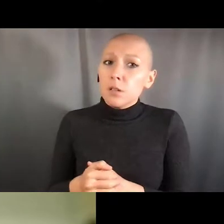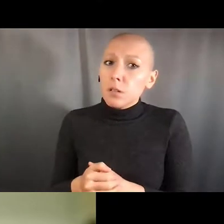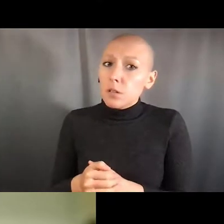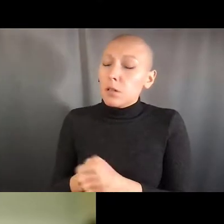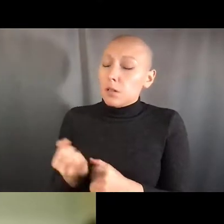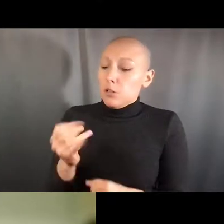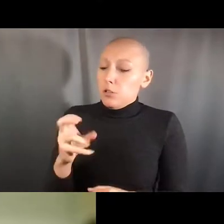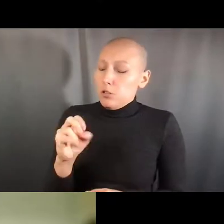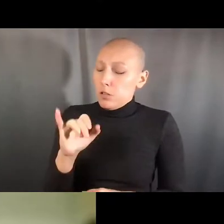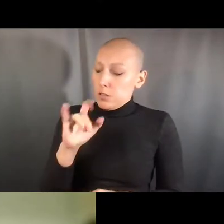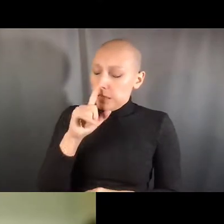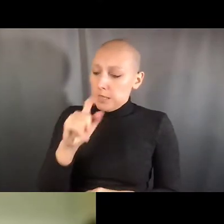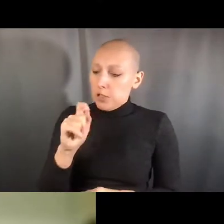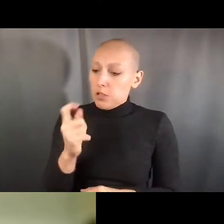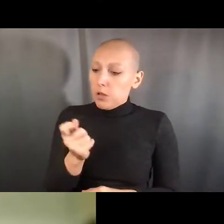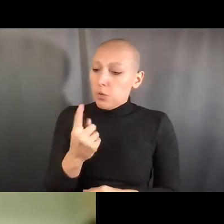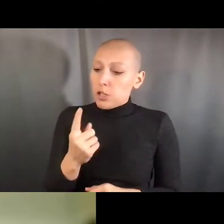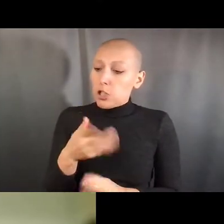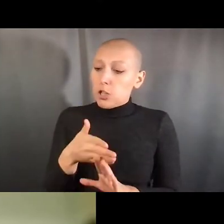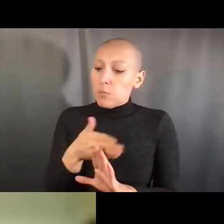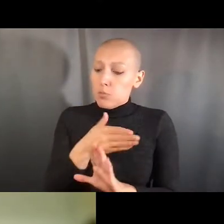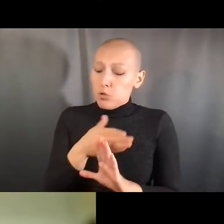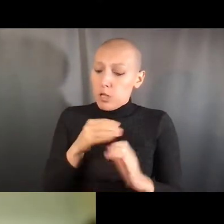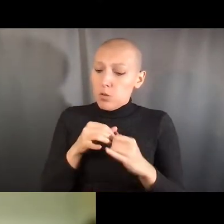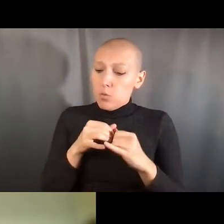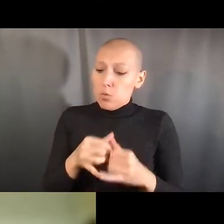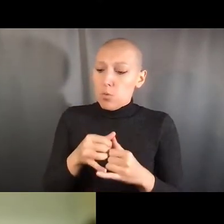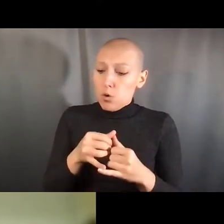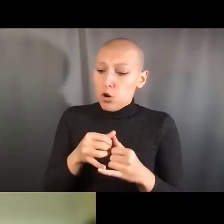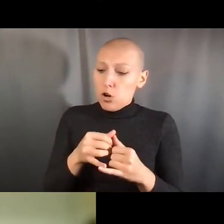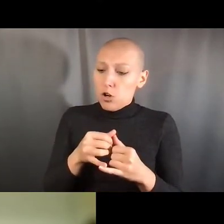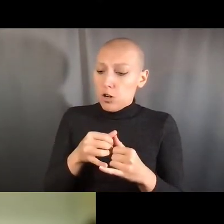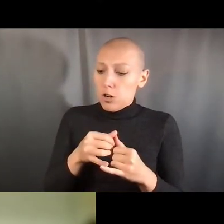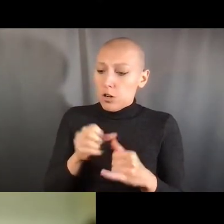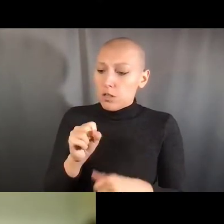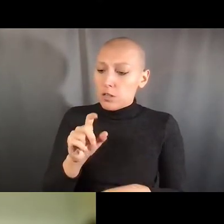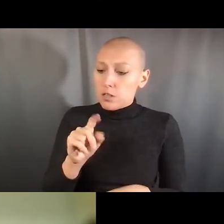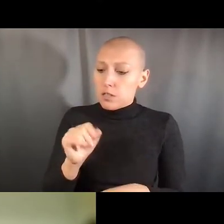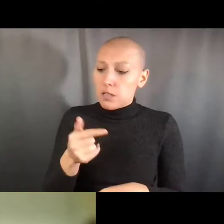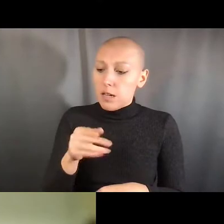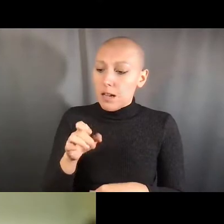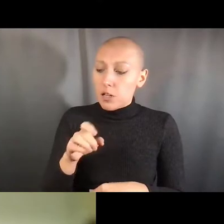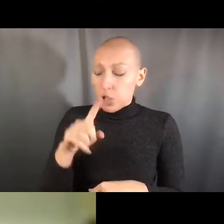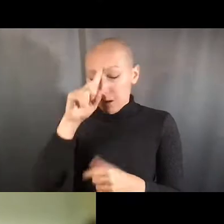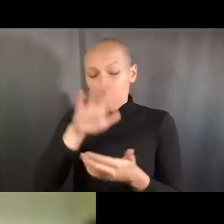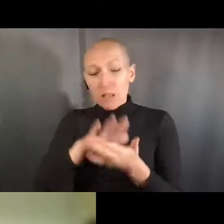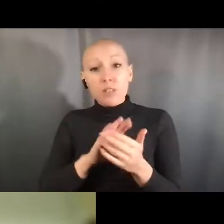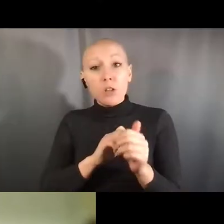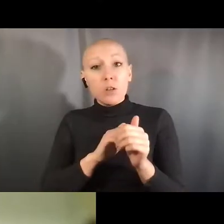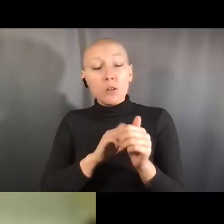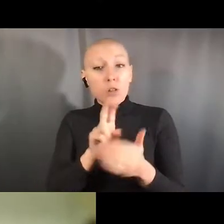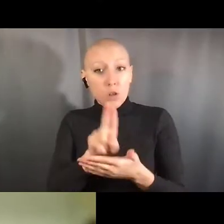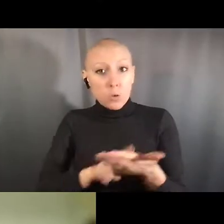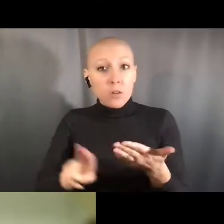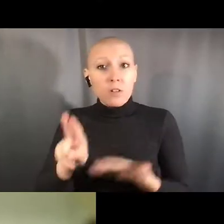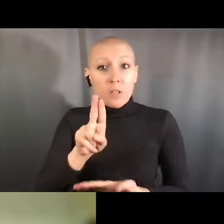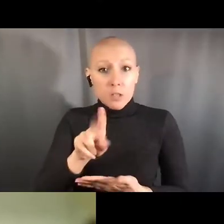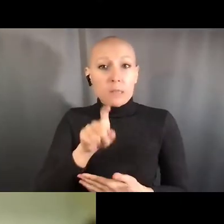they should be the people that know what the best practices are, both in terms of safety, and also in terms of rig and reproducibility.